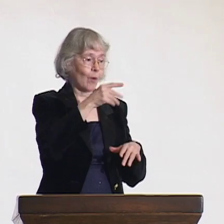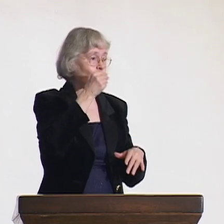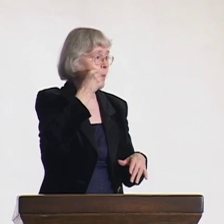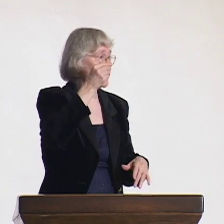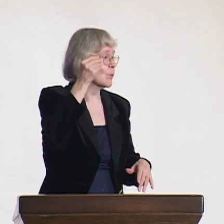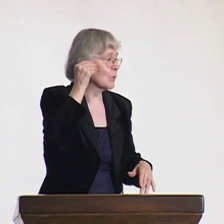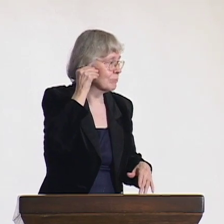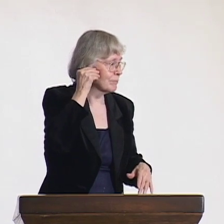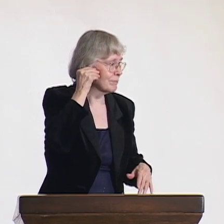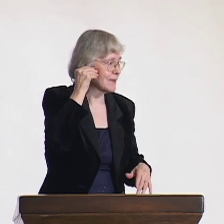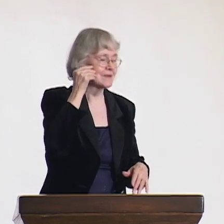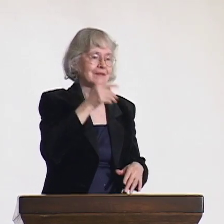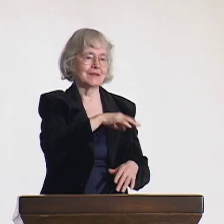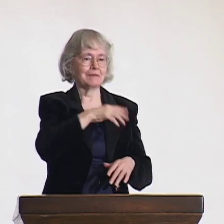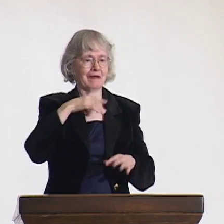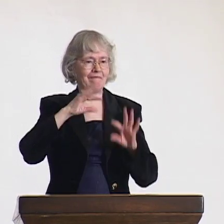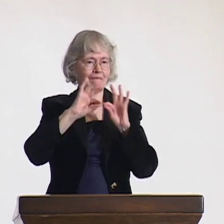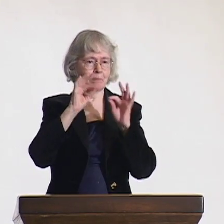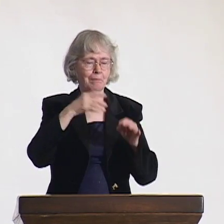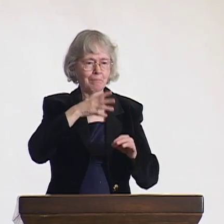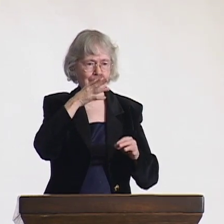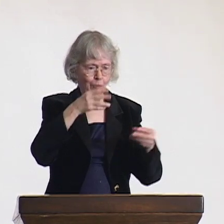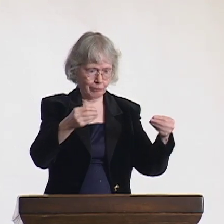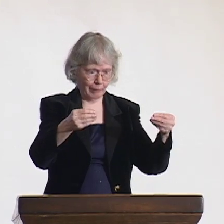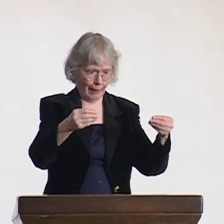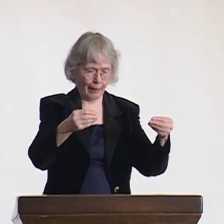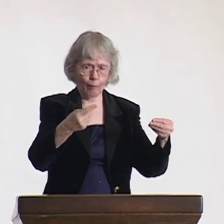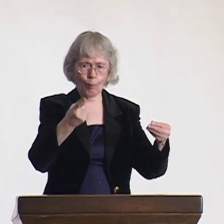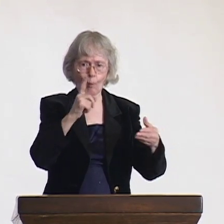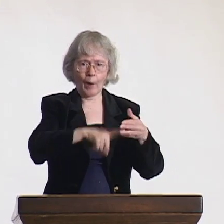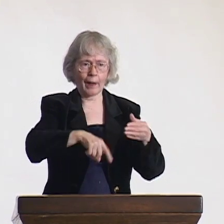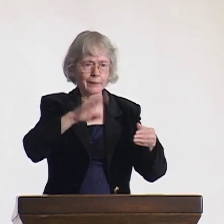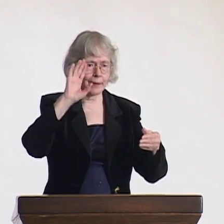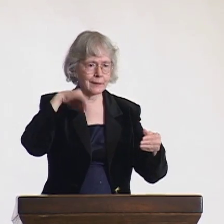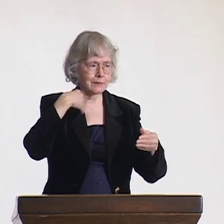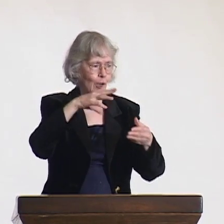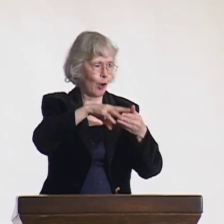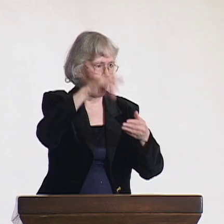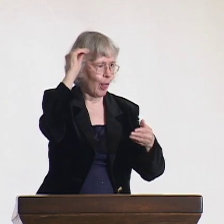My family read the school report and wondered, "What is Liisa learning?"